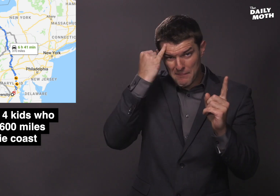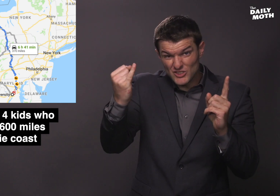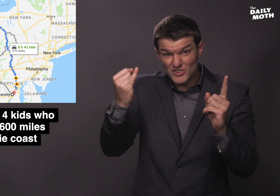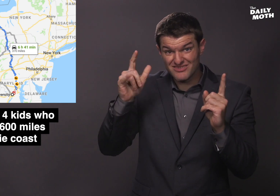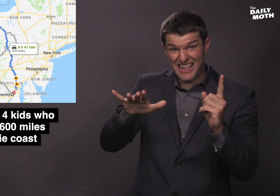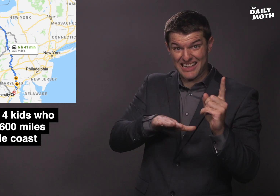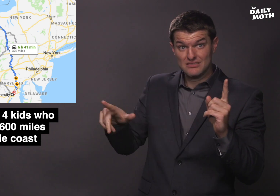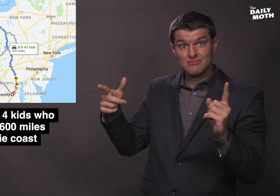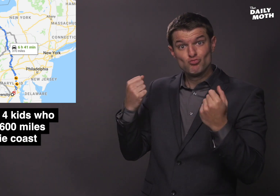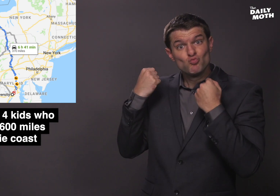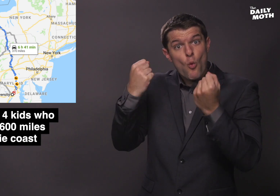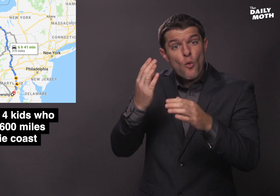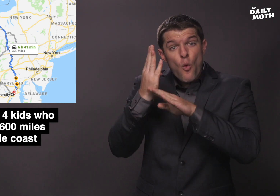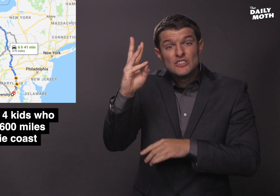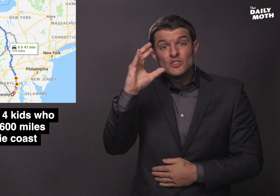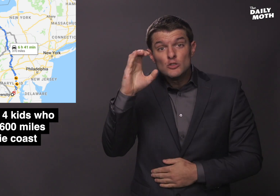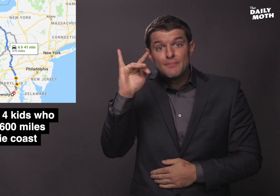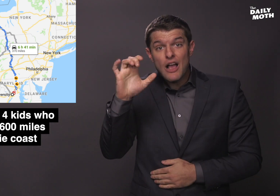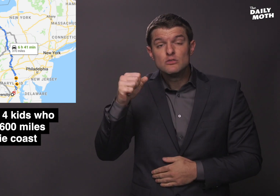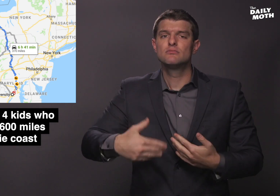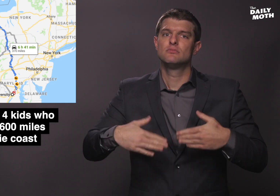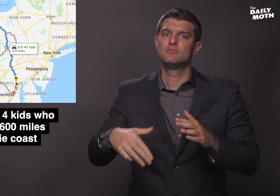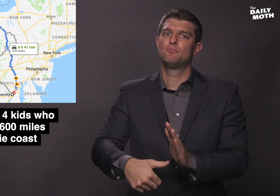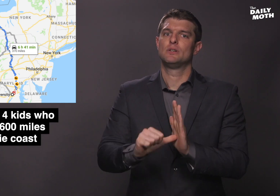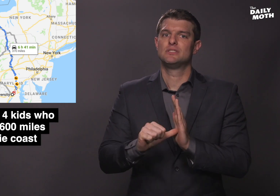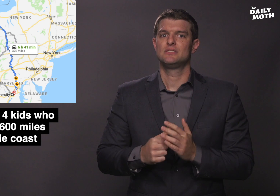Those kids drove over 600 miles. Impressive.